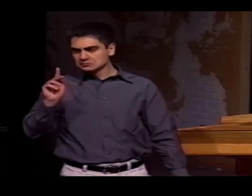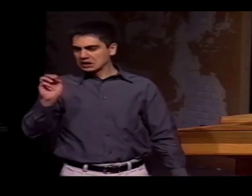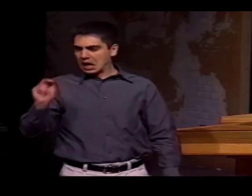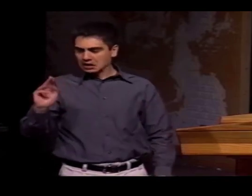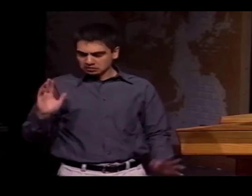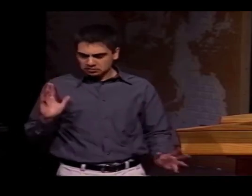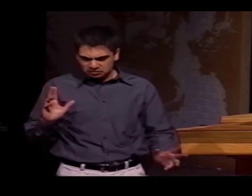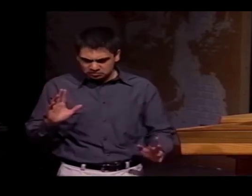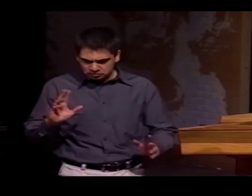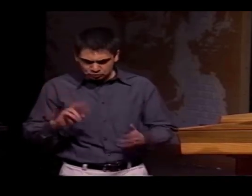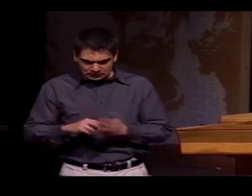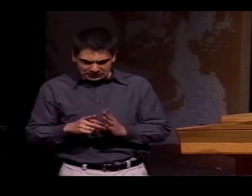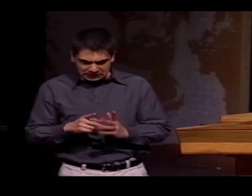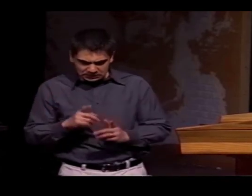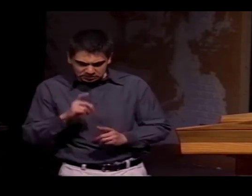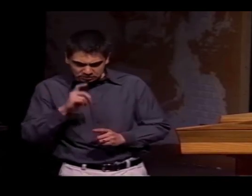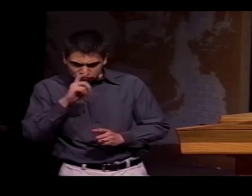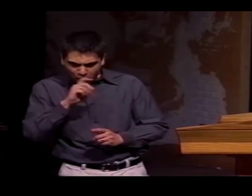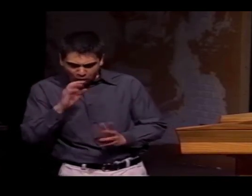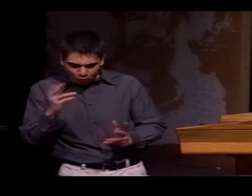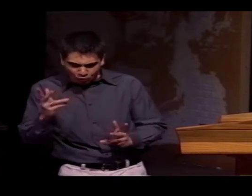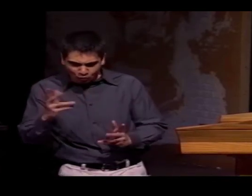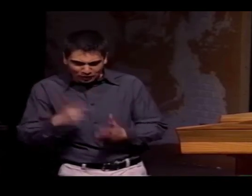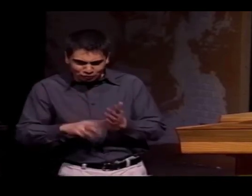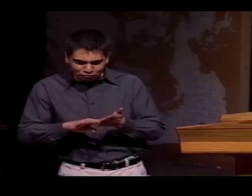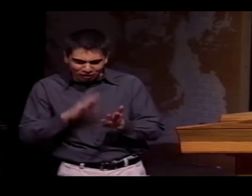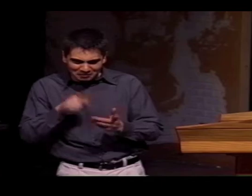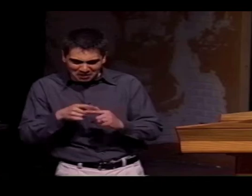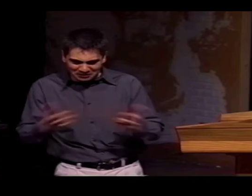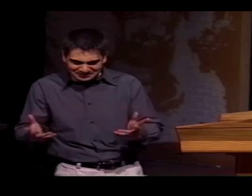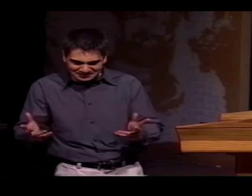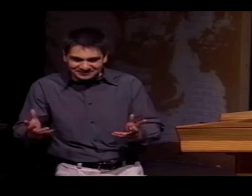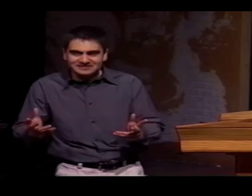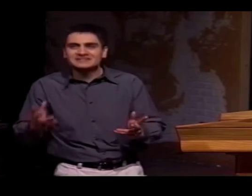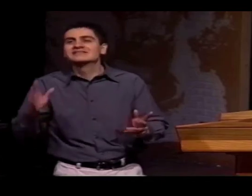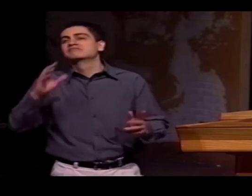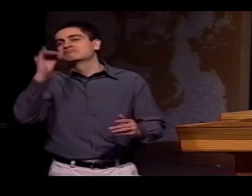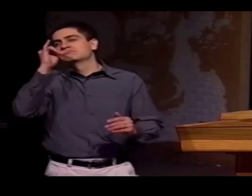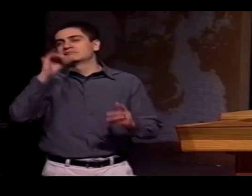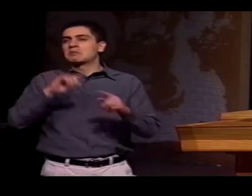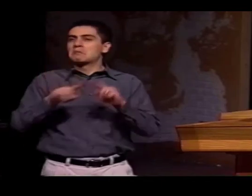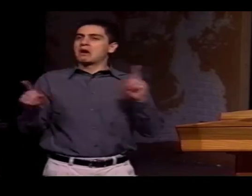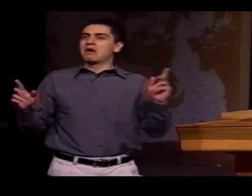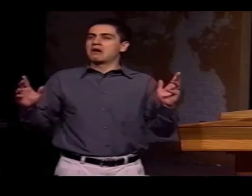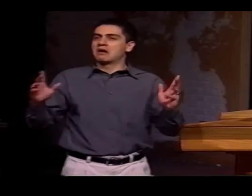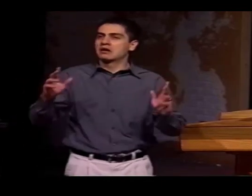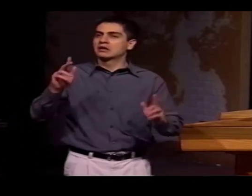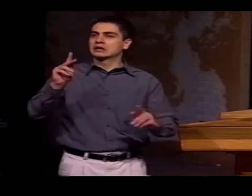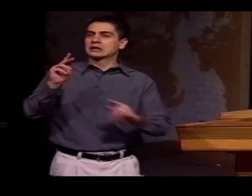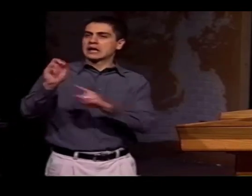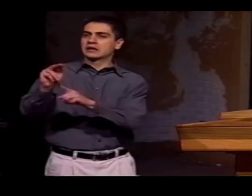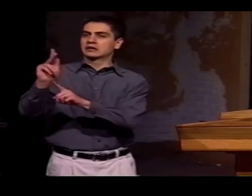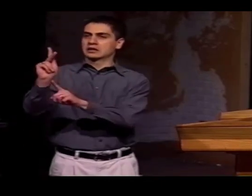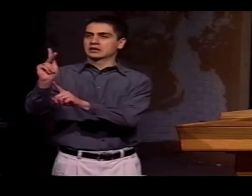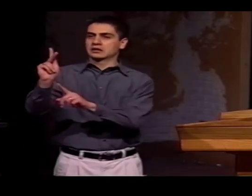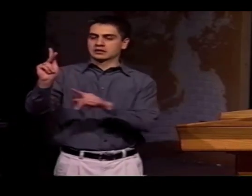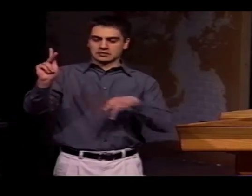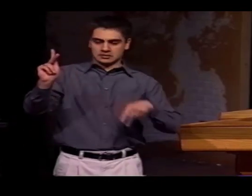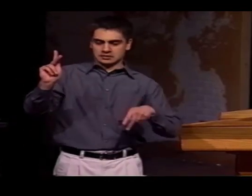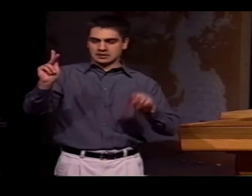BUT IF YOU DON'T HAVE THAT, IT LOOKS LIKE "KEN." "LIKE A KEN DOLL, OR WHAT IS IT?" YOU KNOW. WHICH SOUNDS SILLY, BUT IT'S TRUE BECAUSE THE "K"